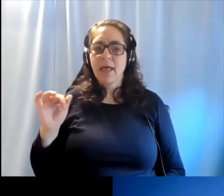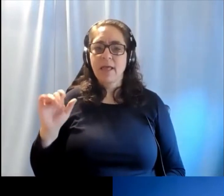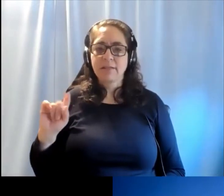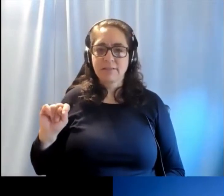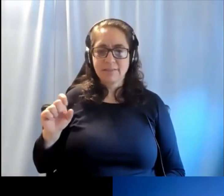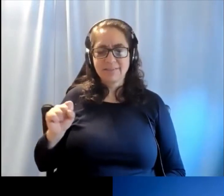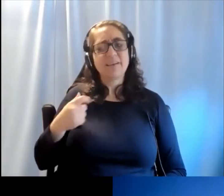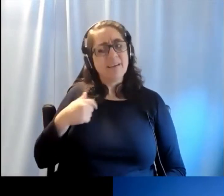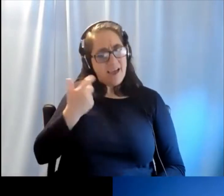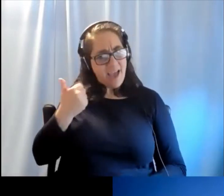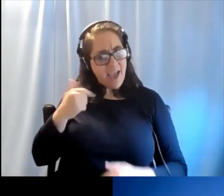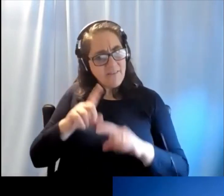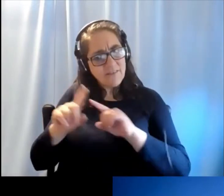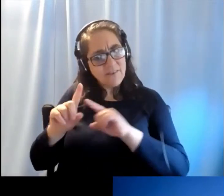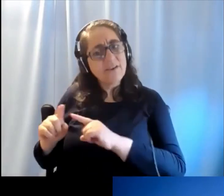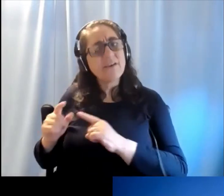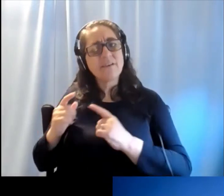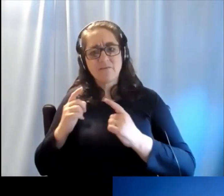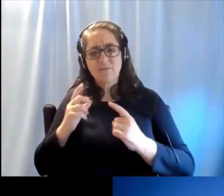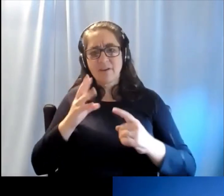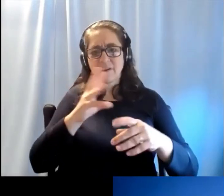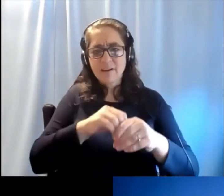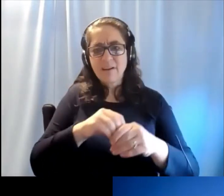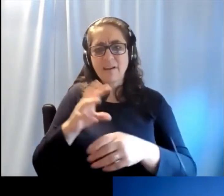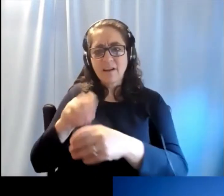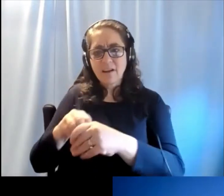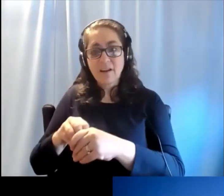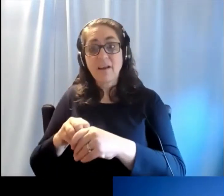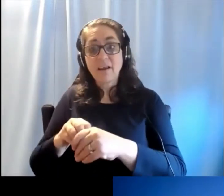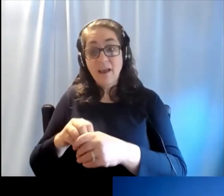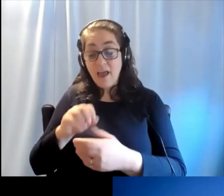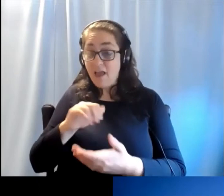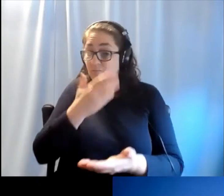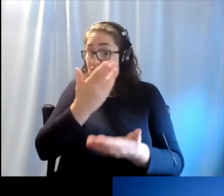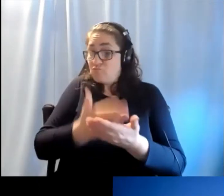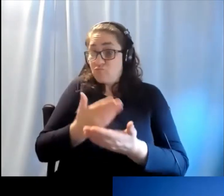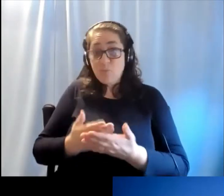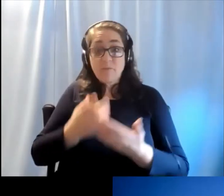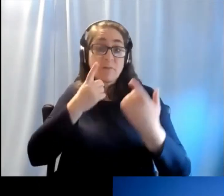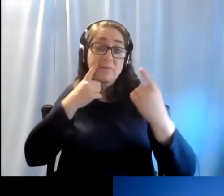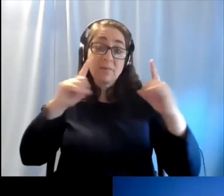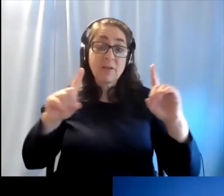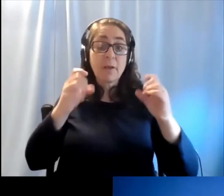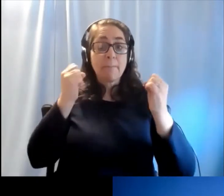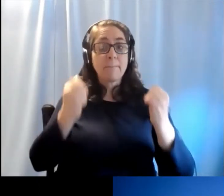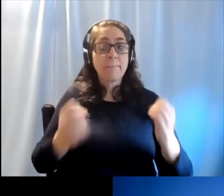And we these interventions are a proven efficacy.